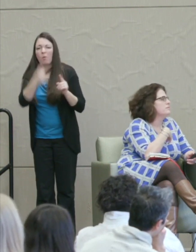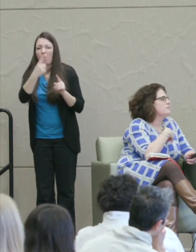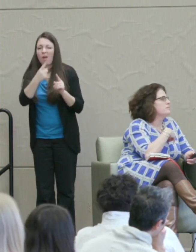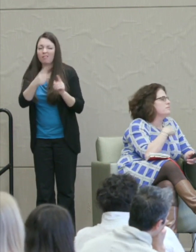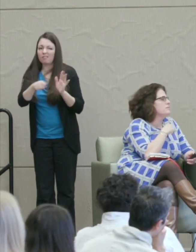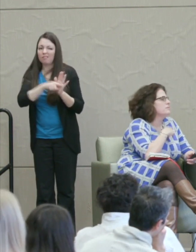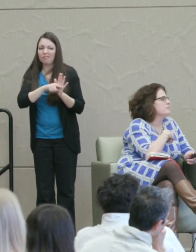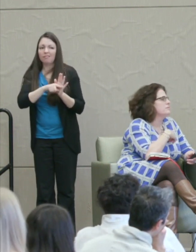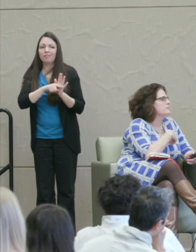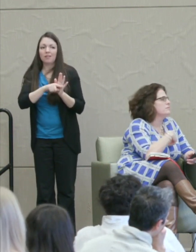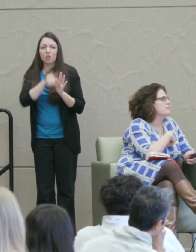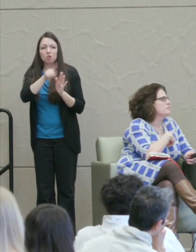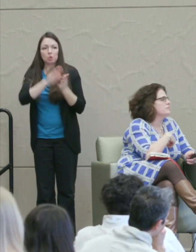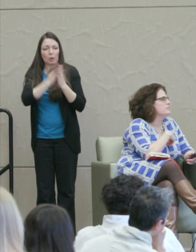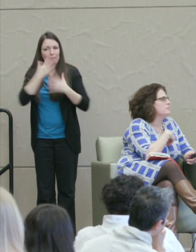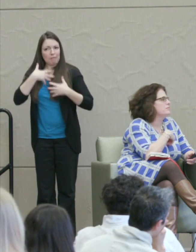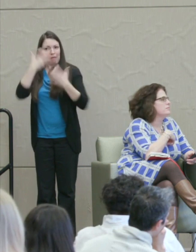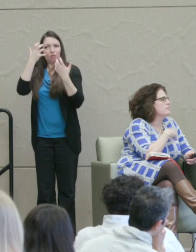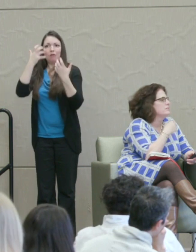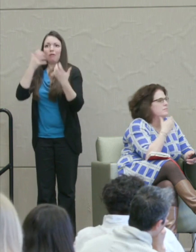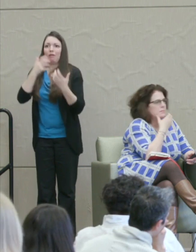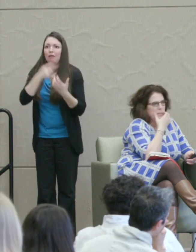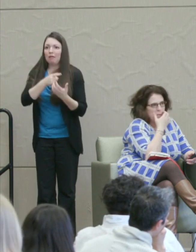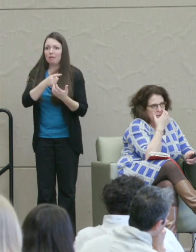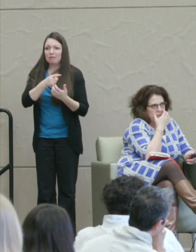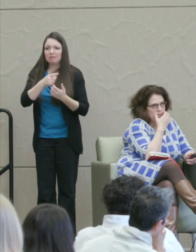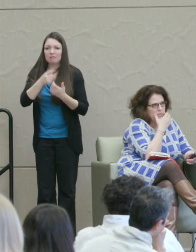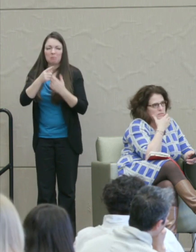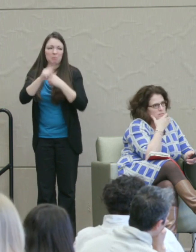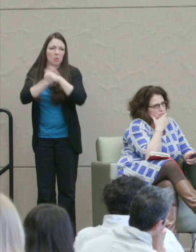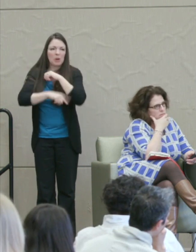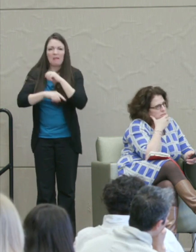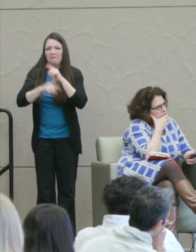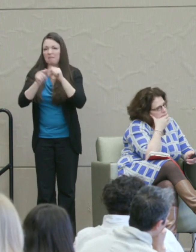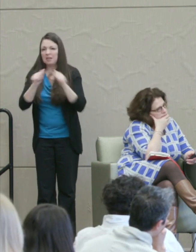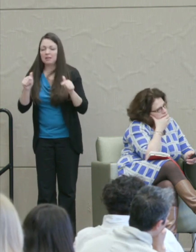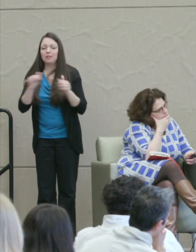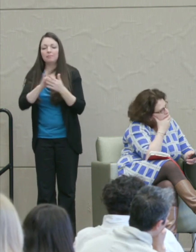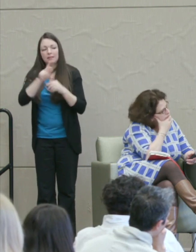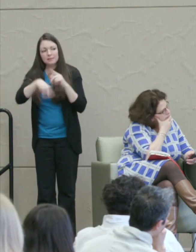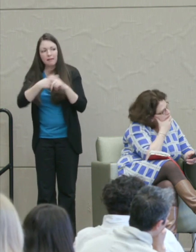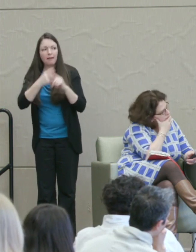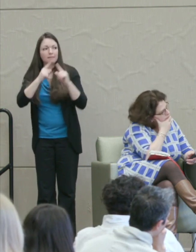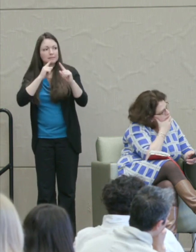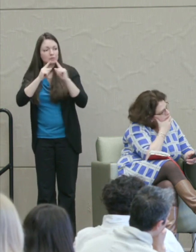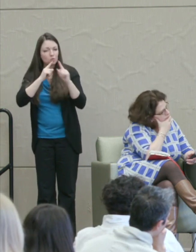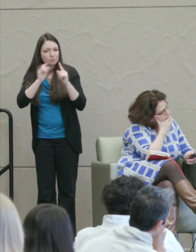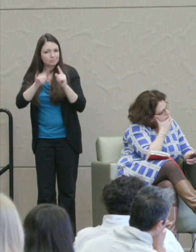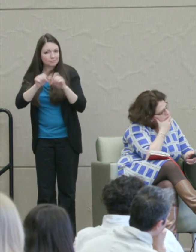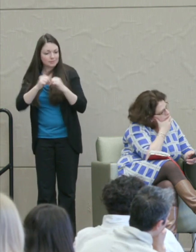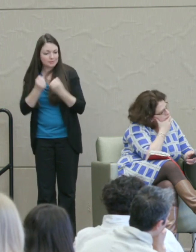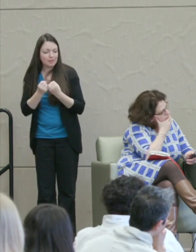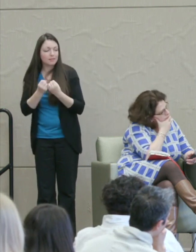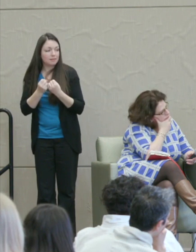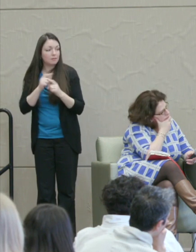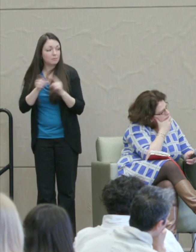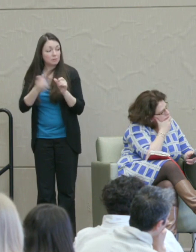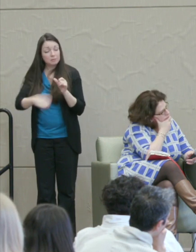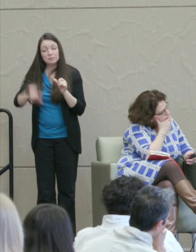You get angry and you're too punitive. And so that's the kind of discourse that society had but they still had the problem.